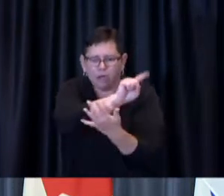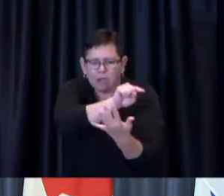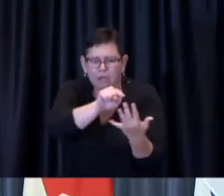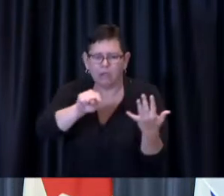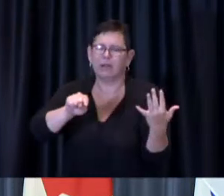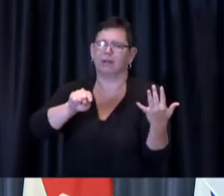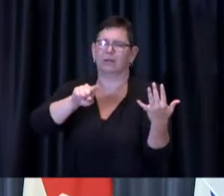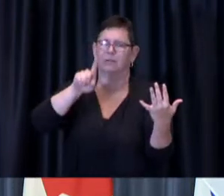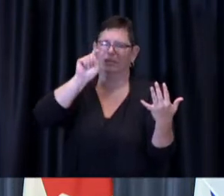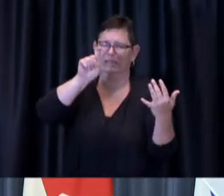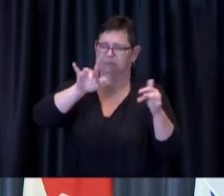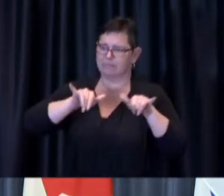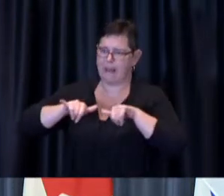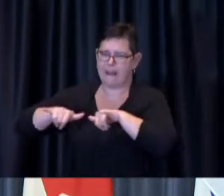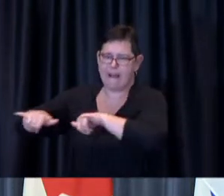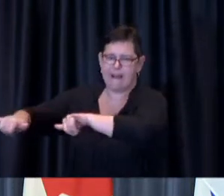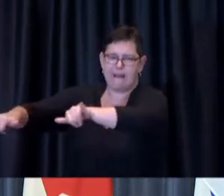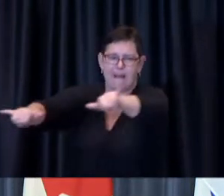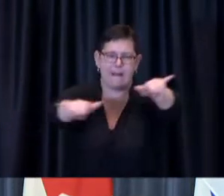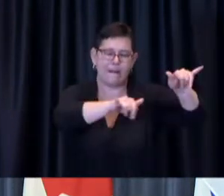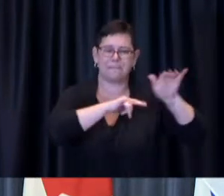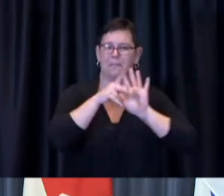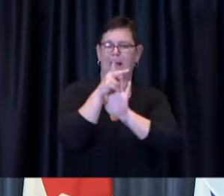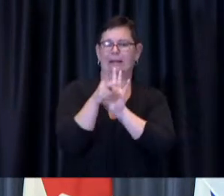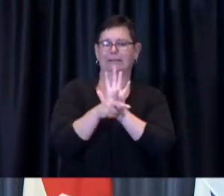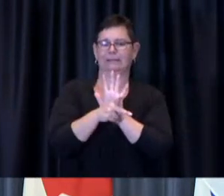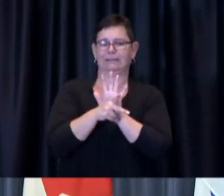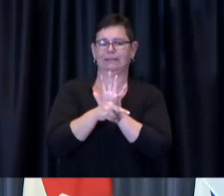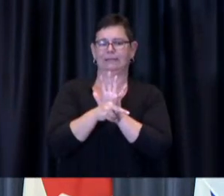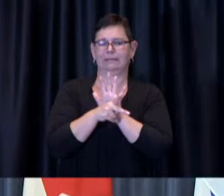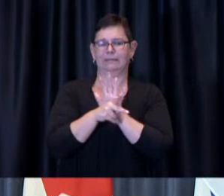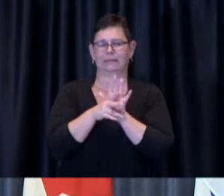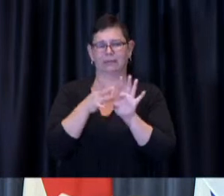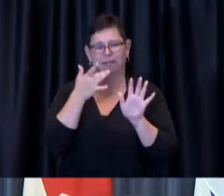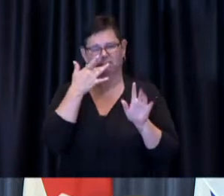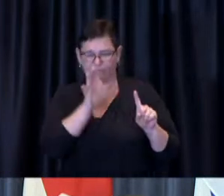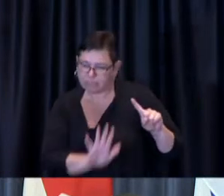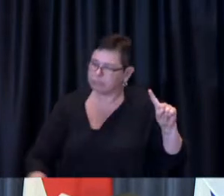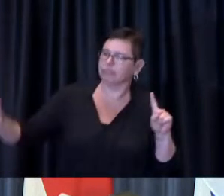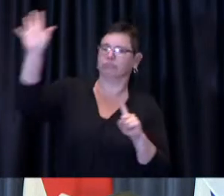uh across the region if not across the province and so i had a discussion with the premier about